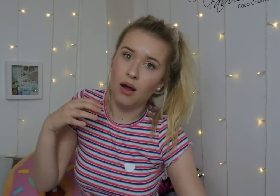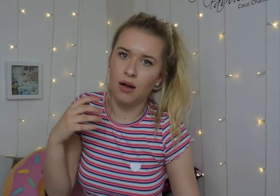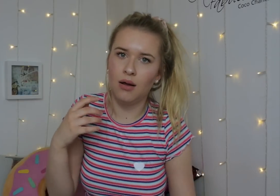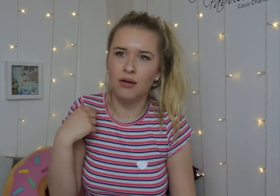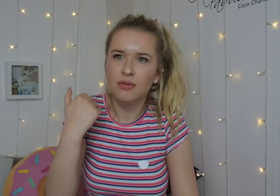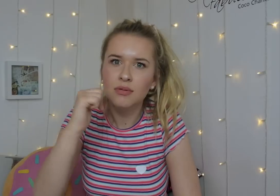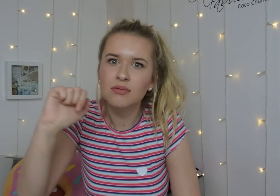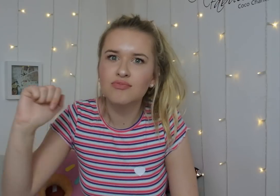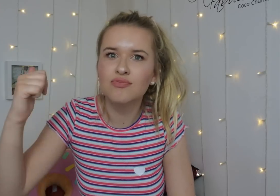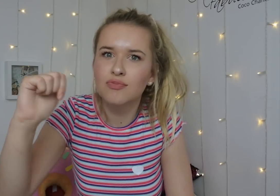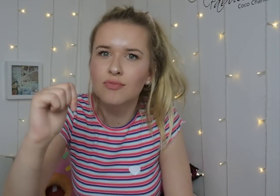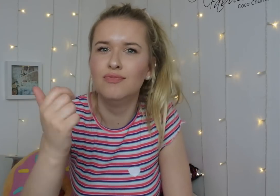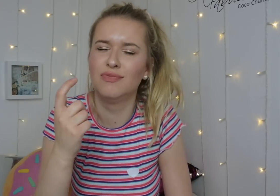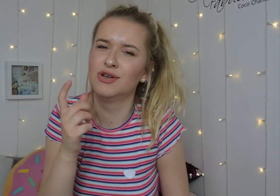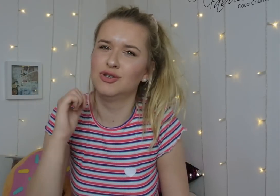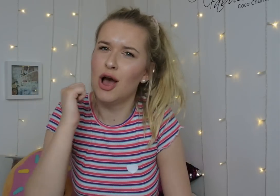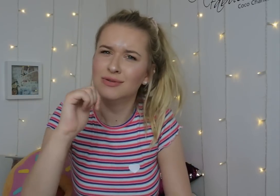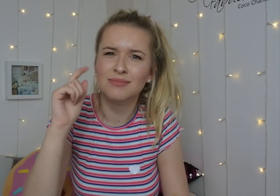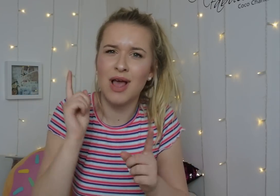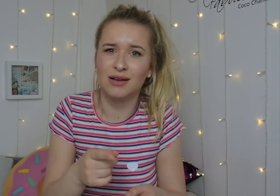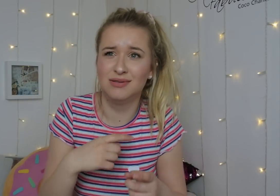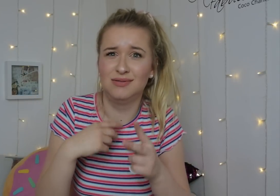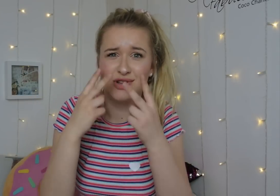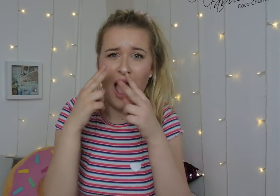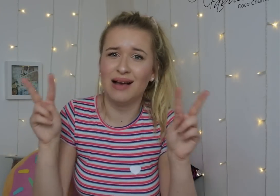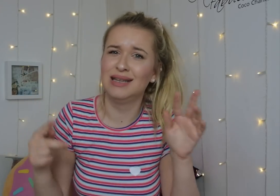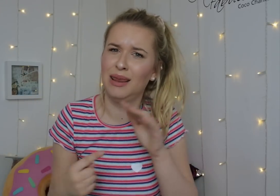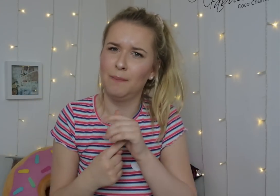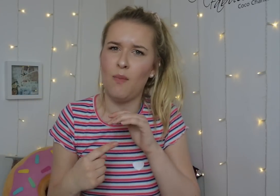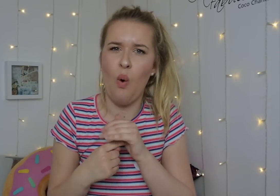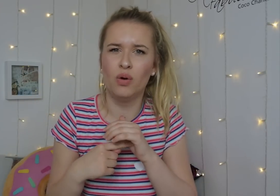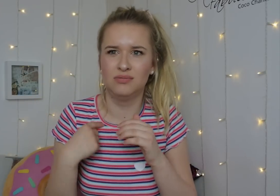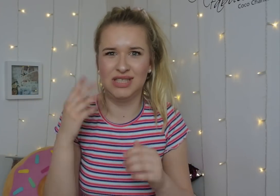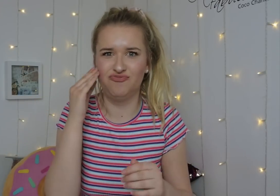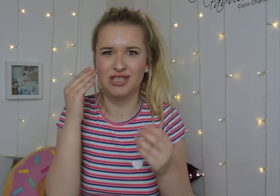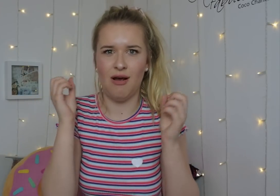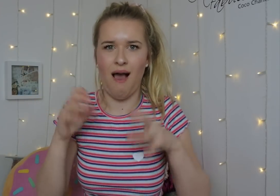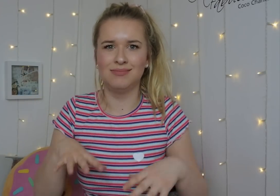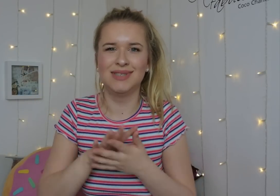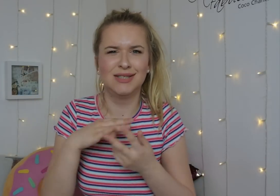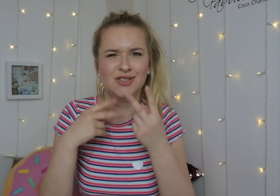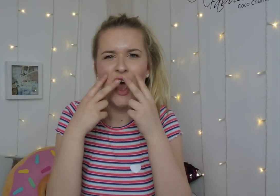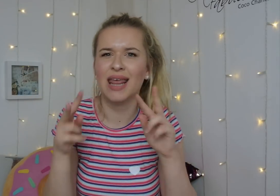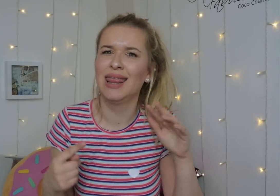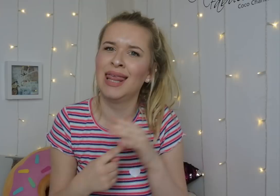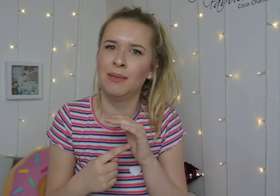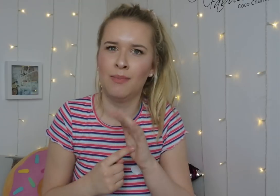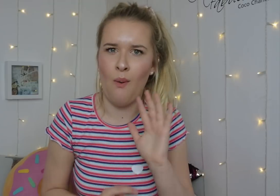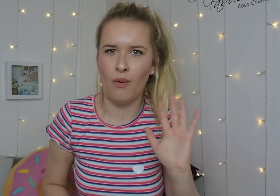So, I will need the torch to see things. My sight is really important to me.